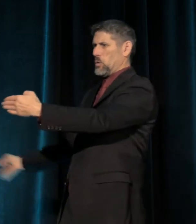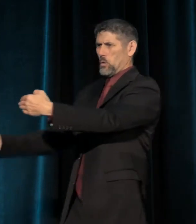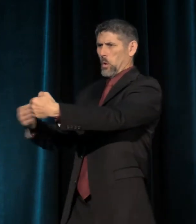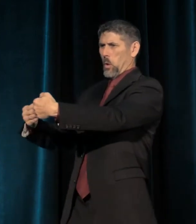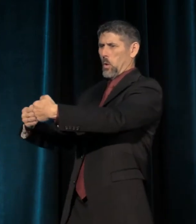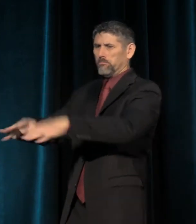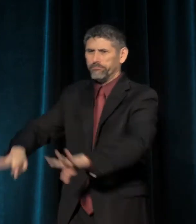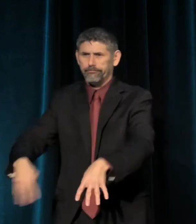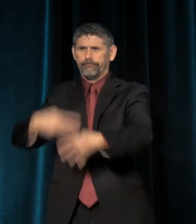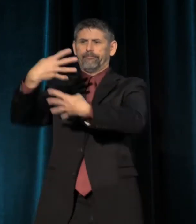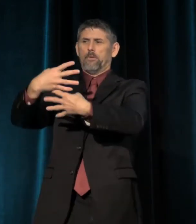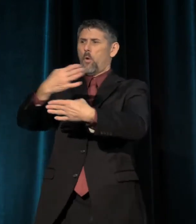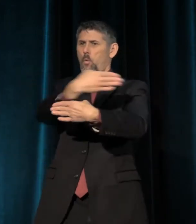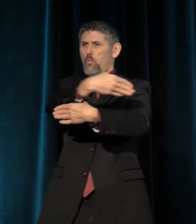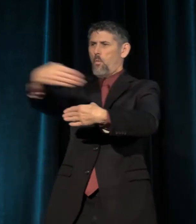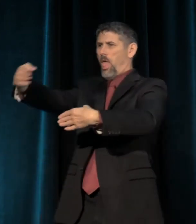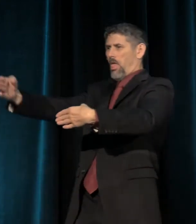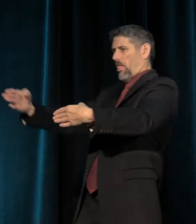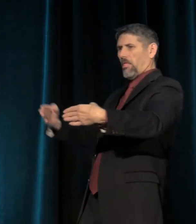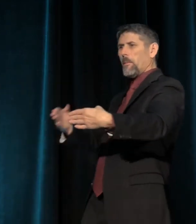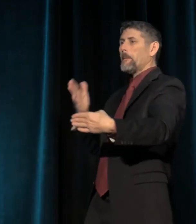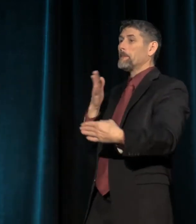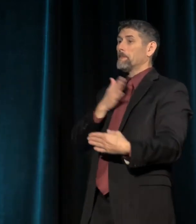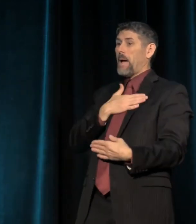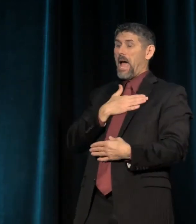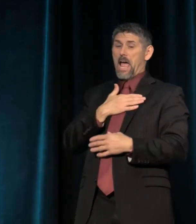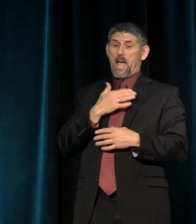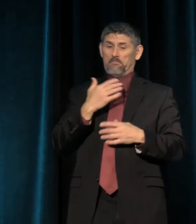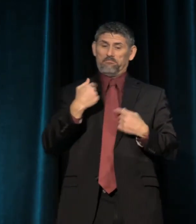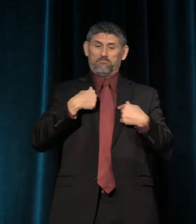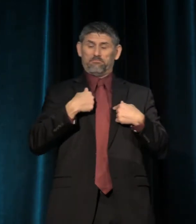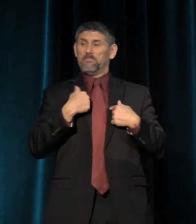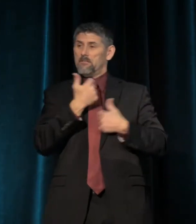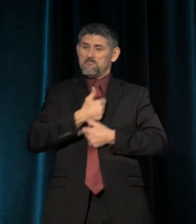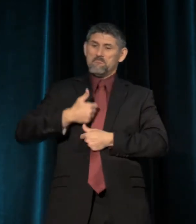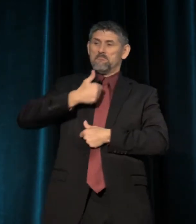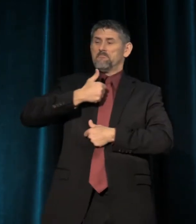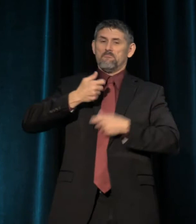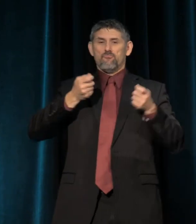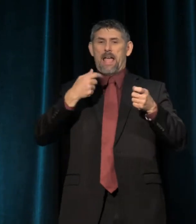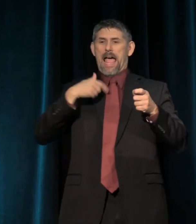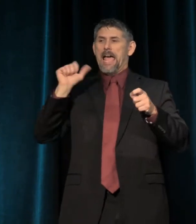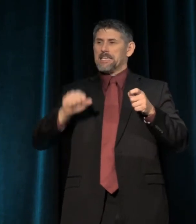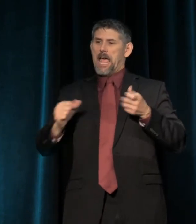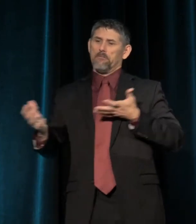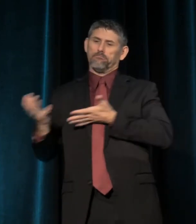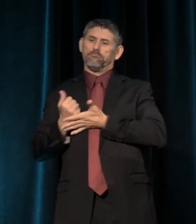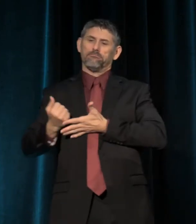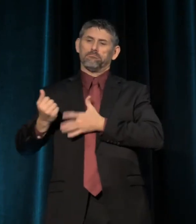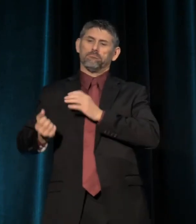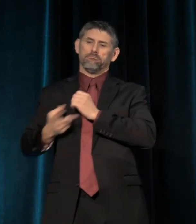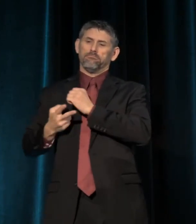to say that all that matters is my solitary sovereignty and what I can accumulate before death claims me.